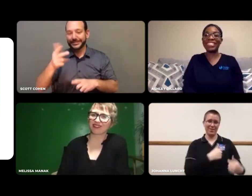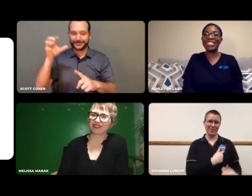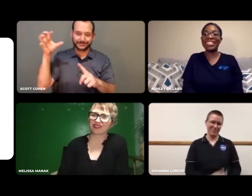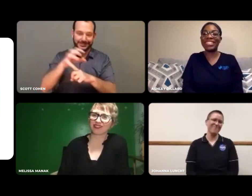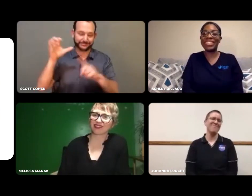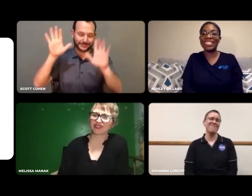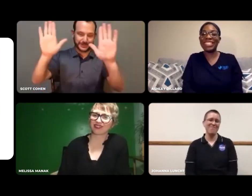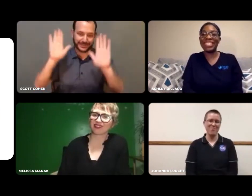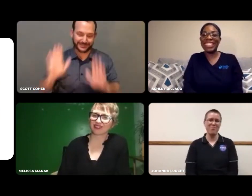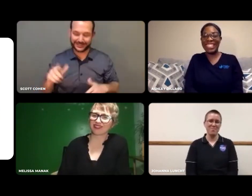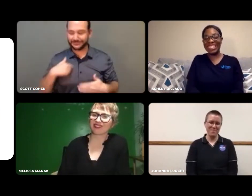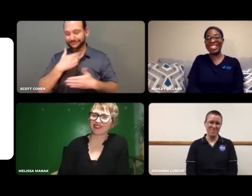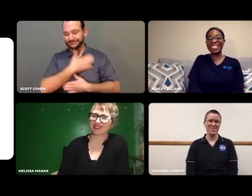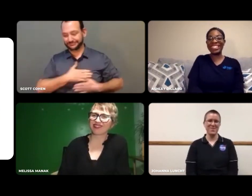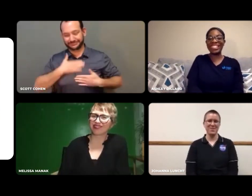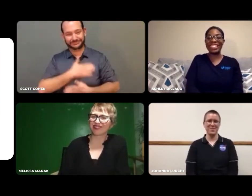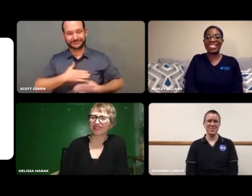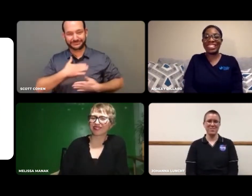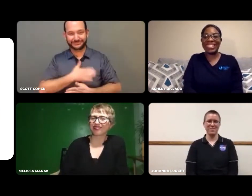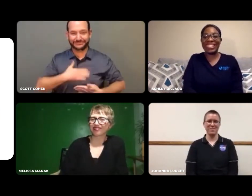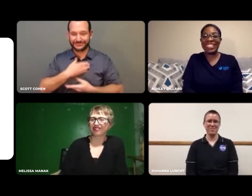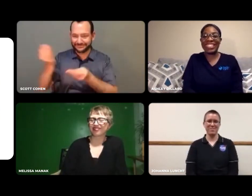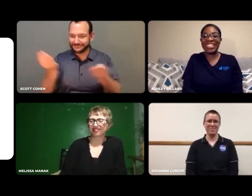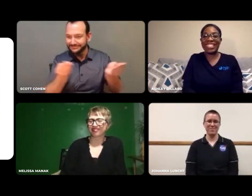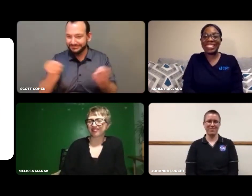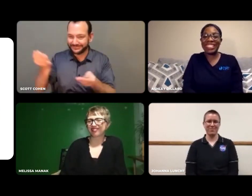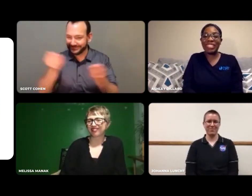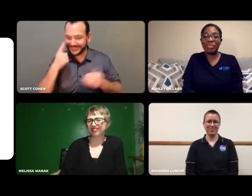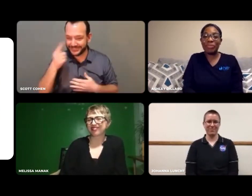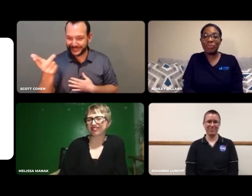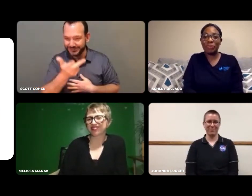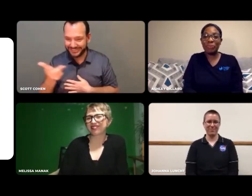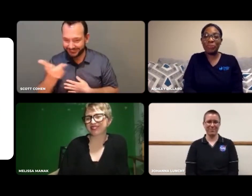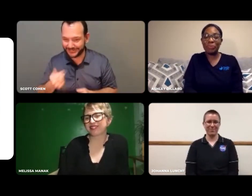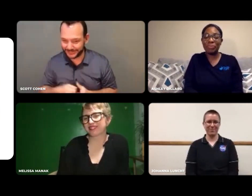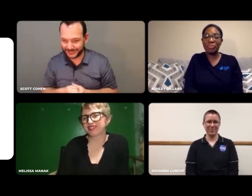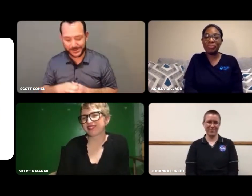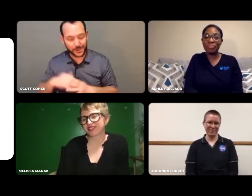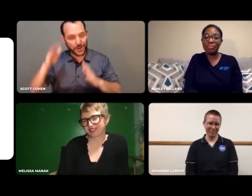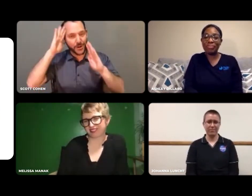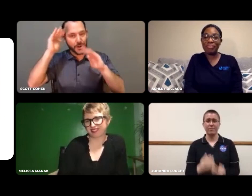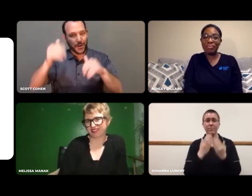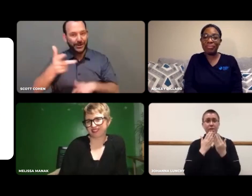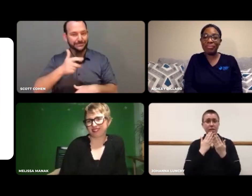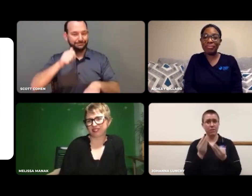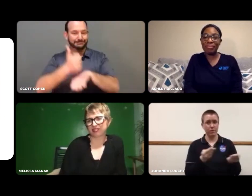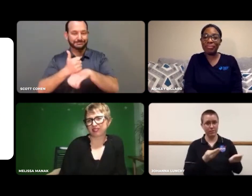All three of you were champ, awesome, and it was a pleasure to moderate for all of you tonight!